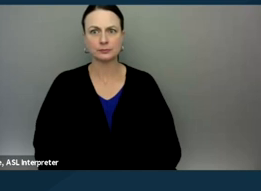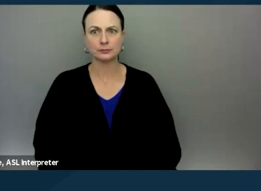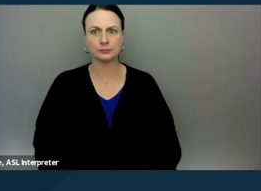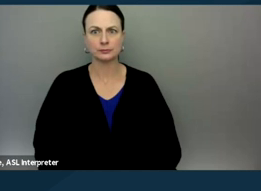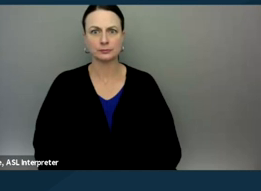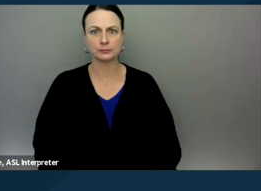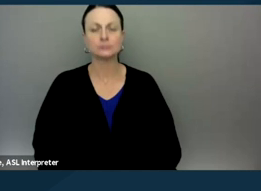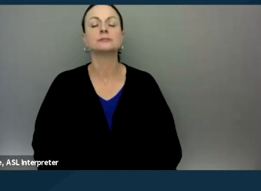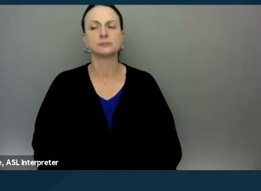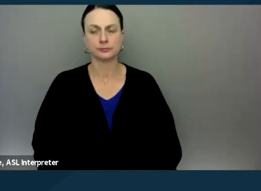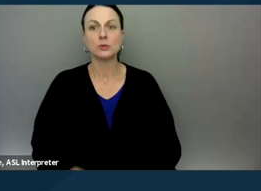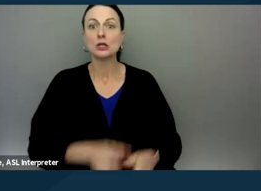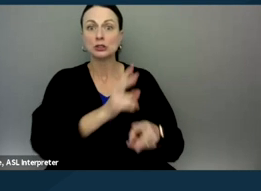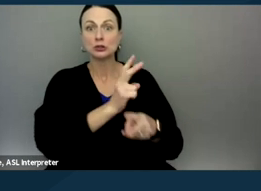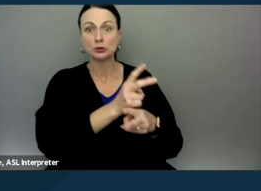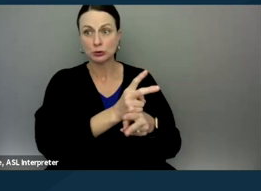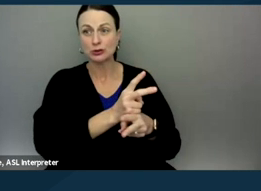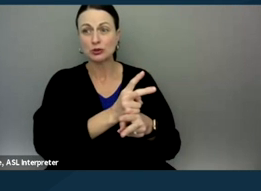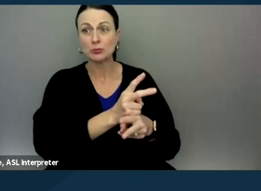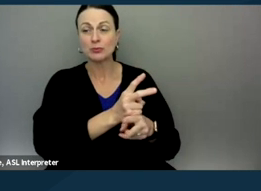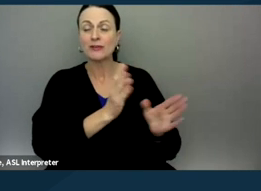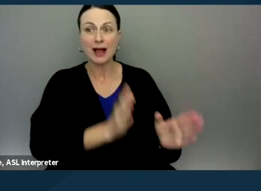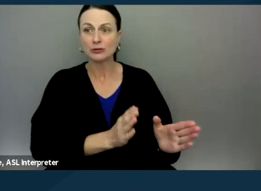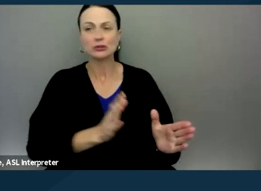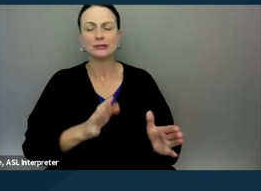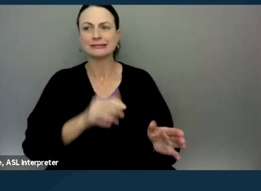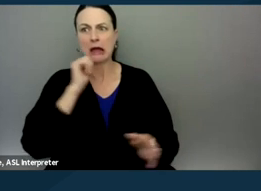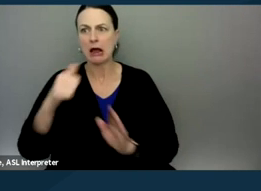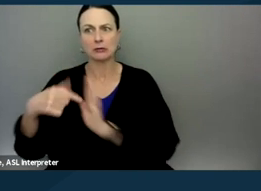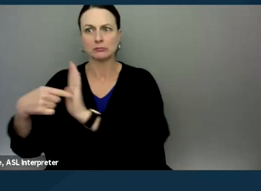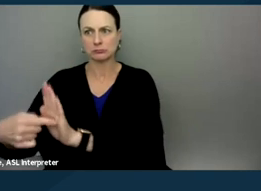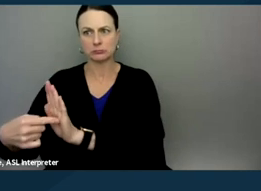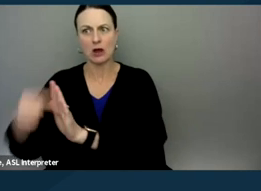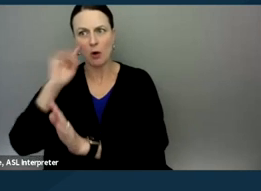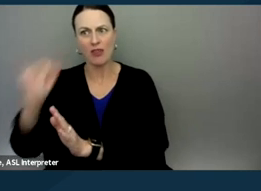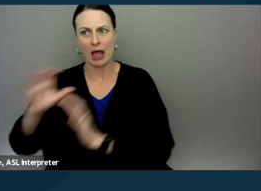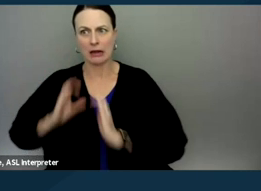supervision because you're not providing representation to the client. Now, you know, that could be,